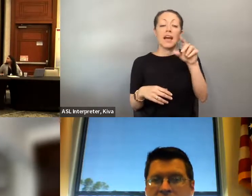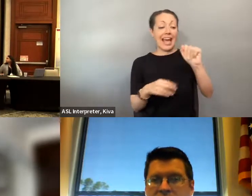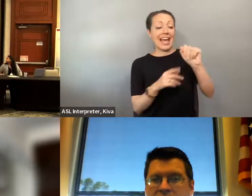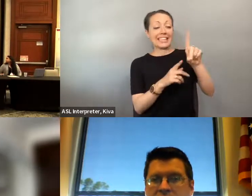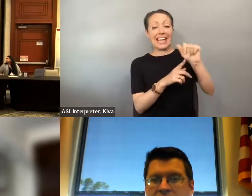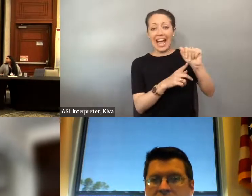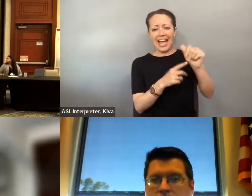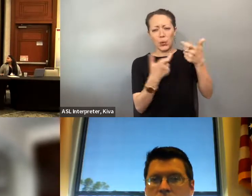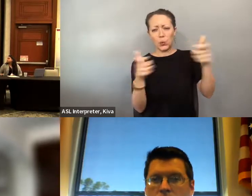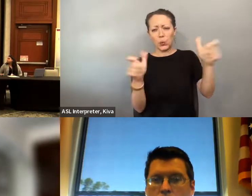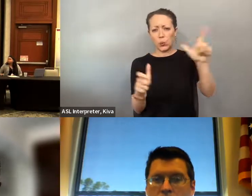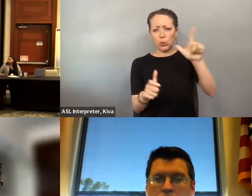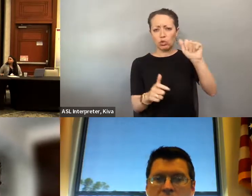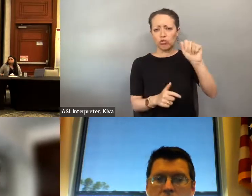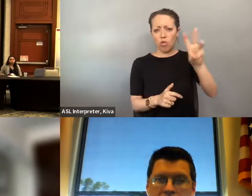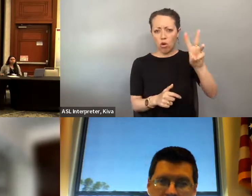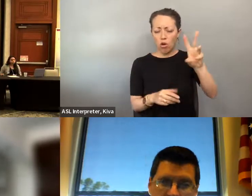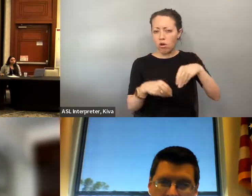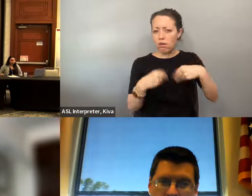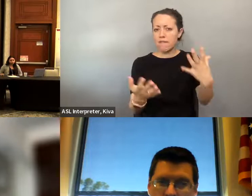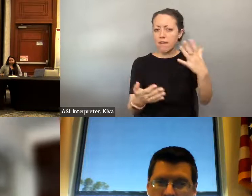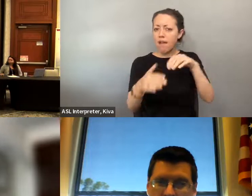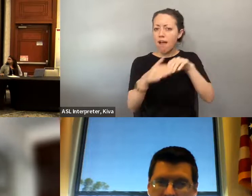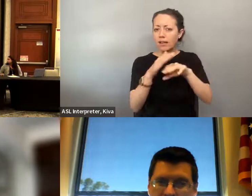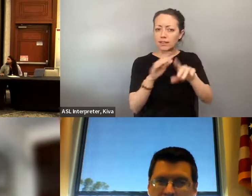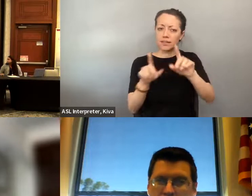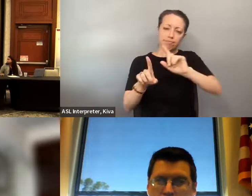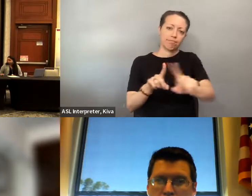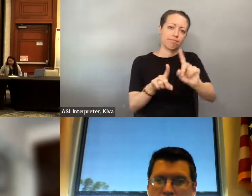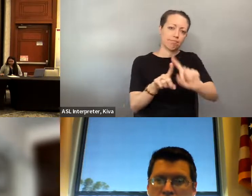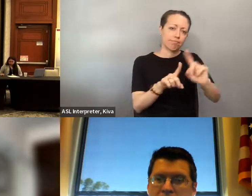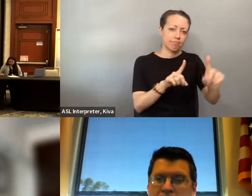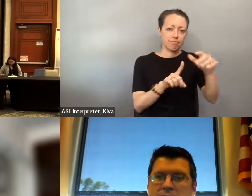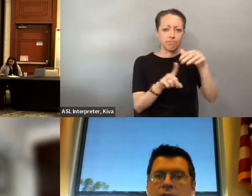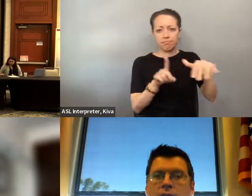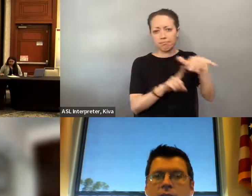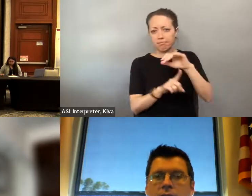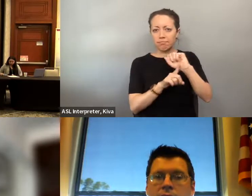transportation, obviously the Americans with disabilities act which is a far reaching law